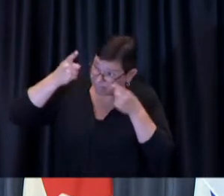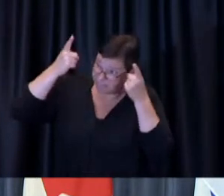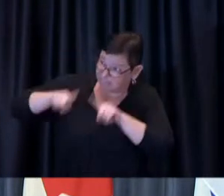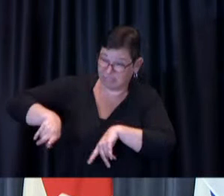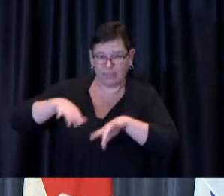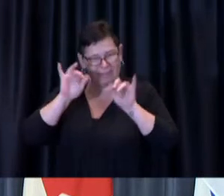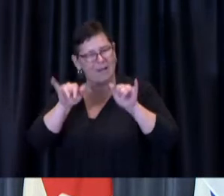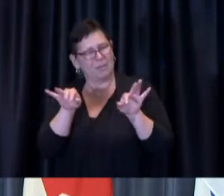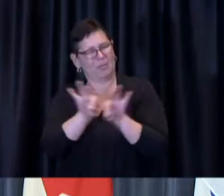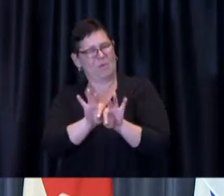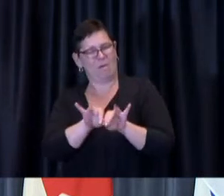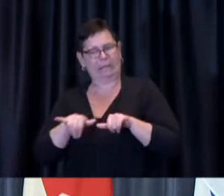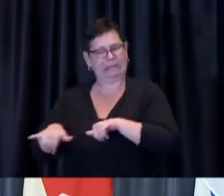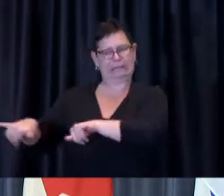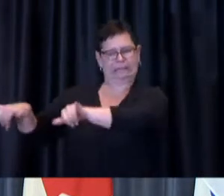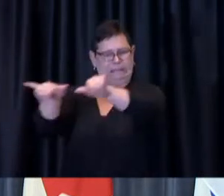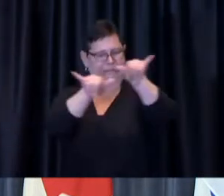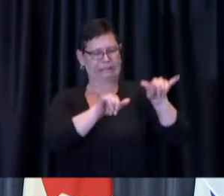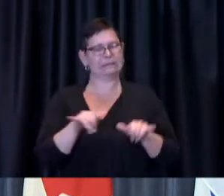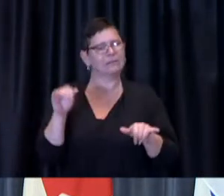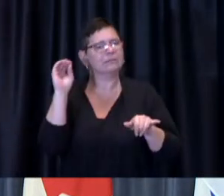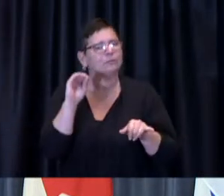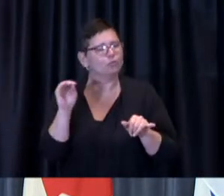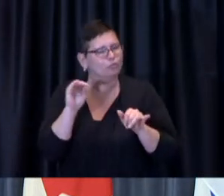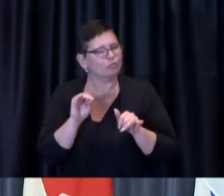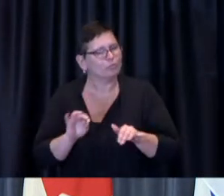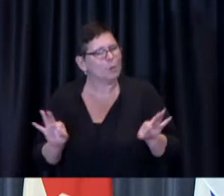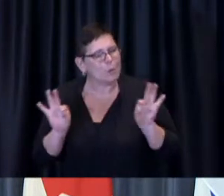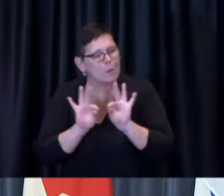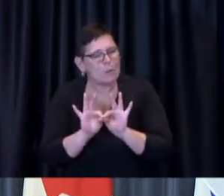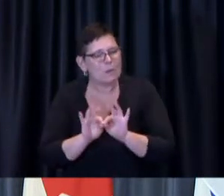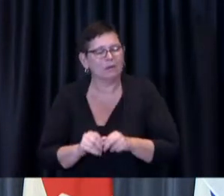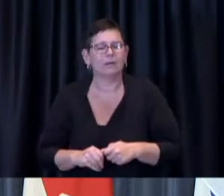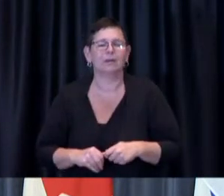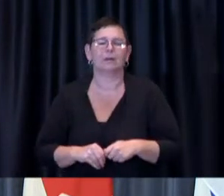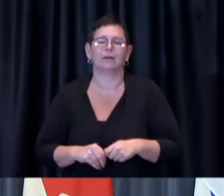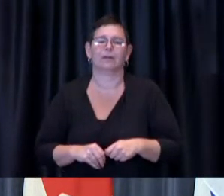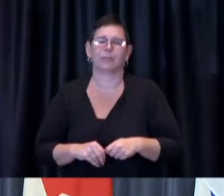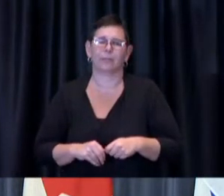apart from our own employees the better off we're all going to be in avoiding a confusing or chaotic